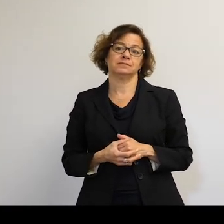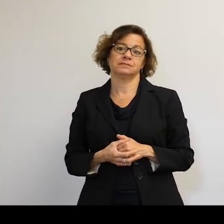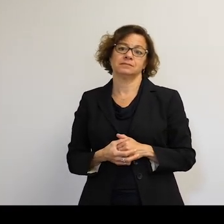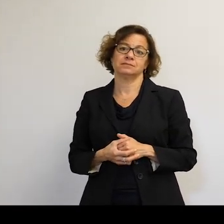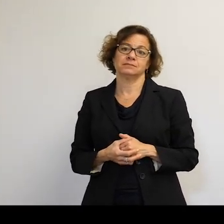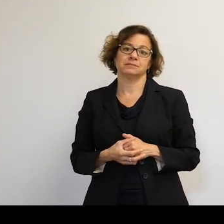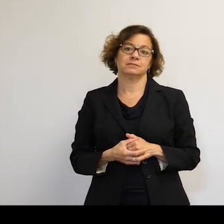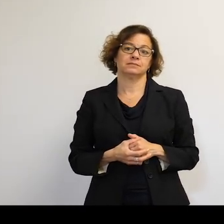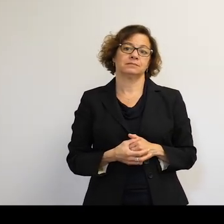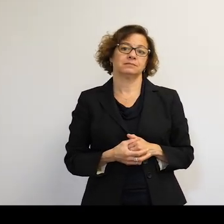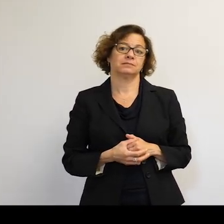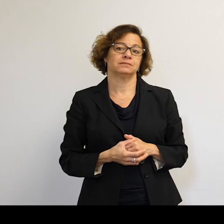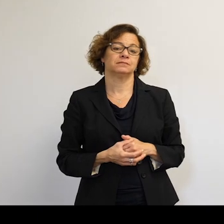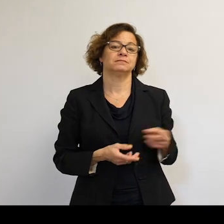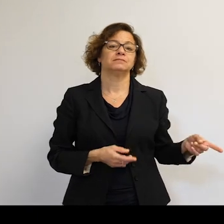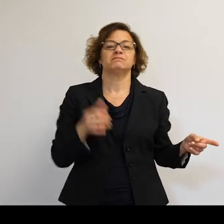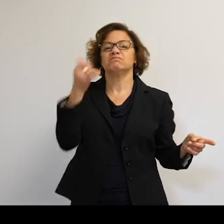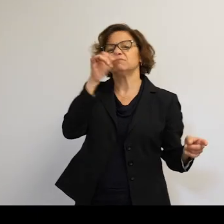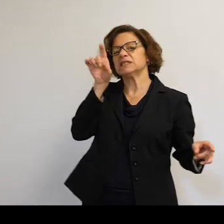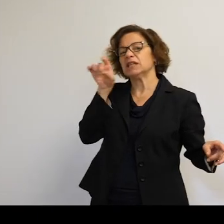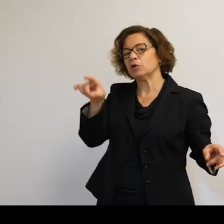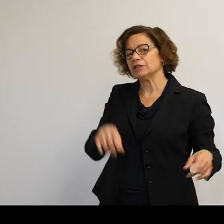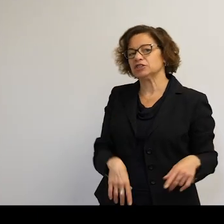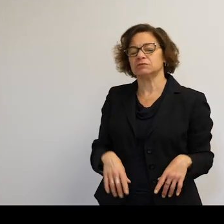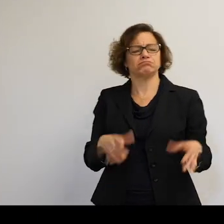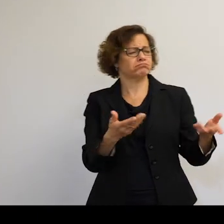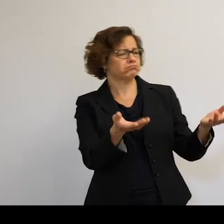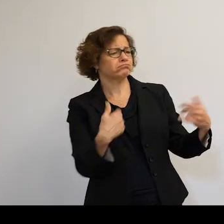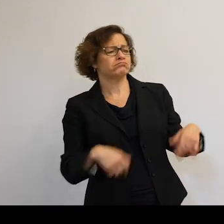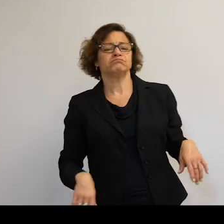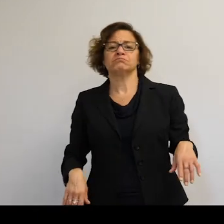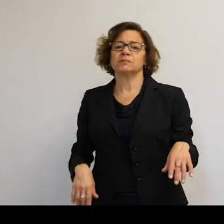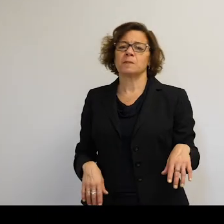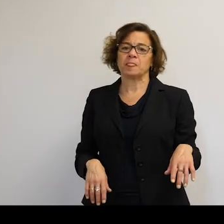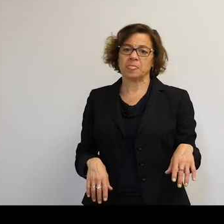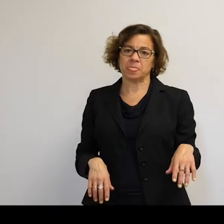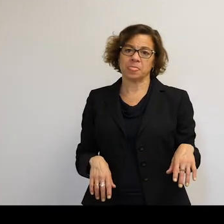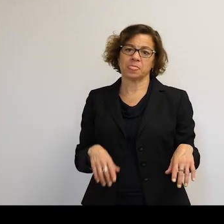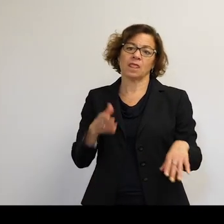Hi, this is probably a silly question, but-- It's OK. so over the year--